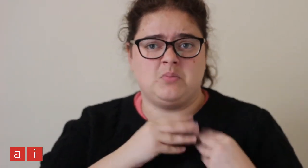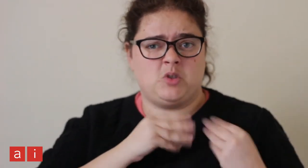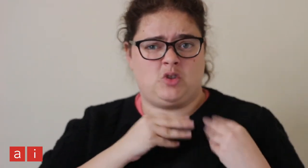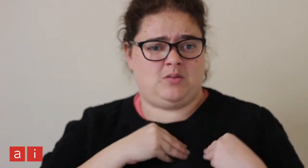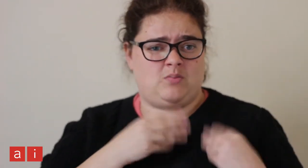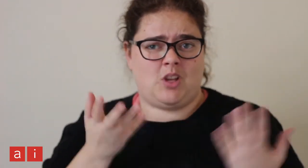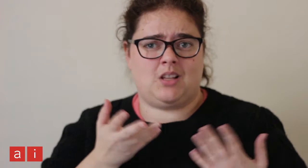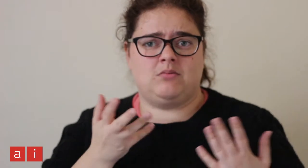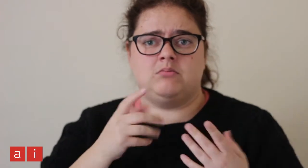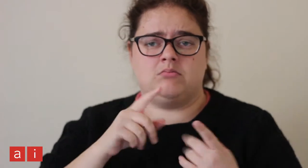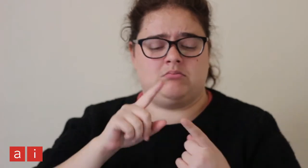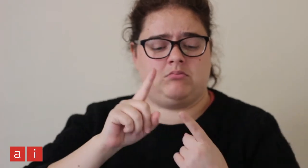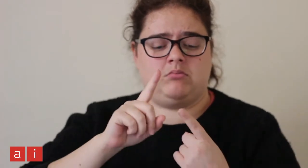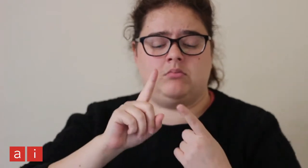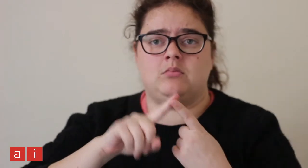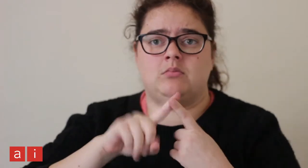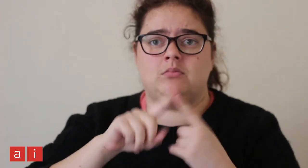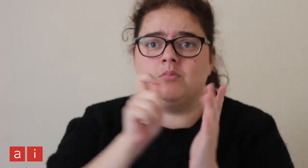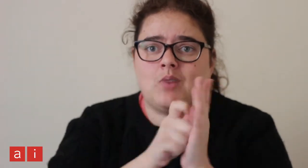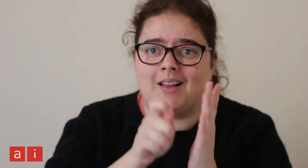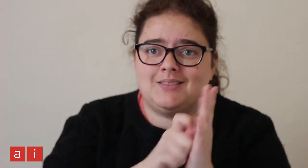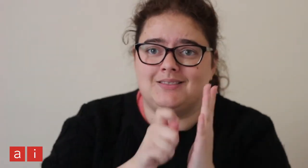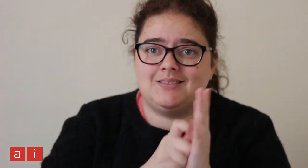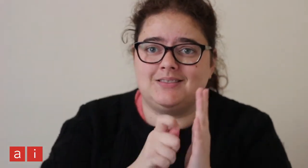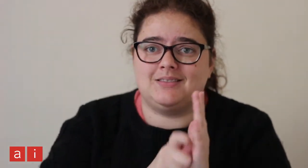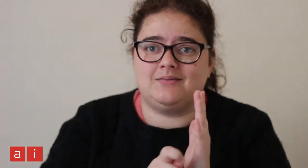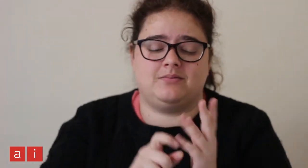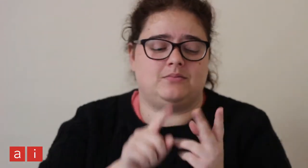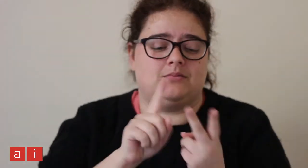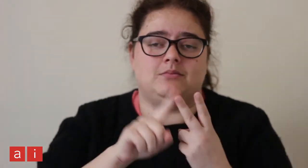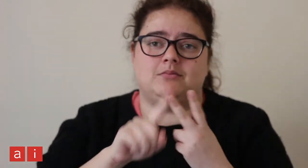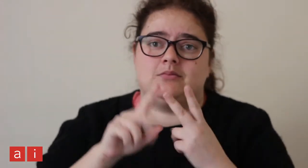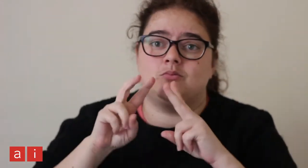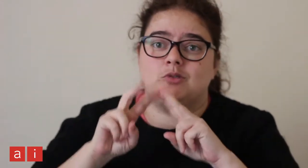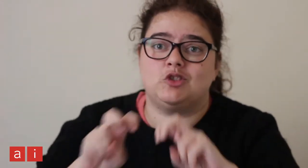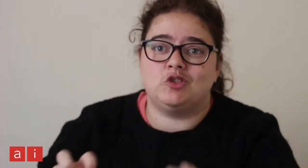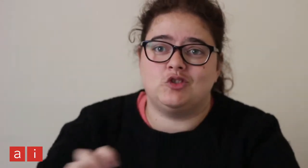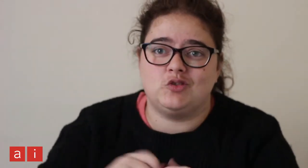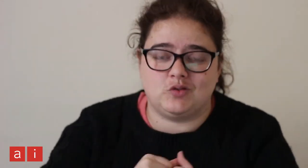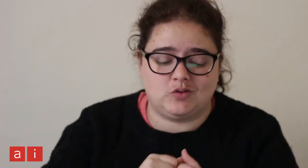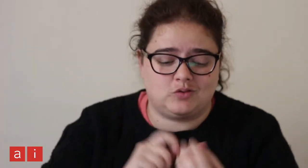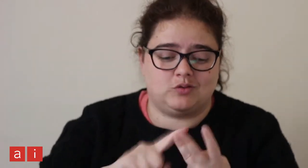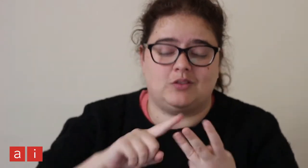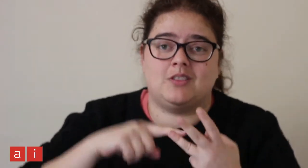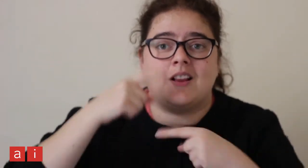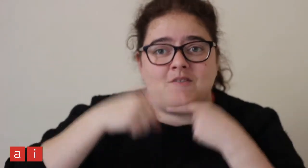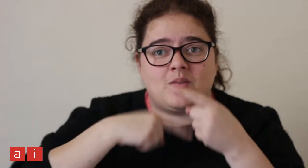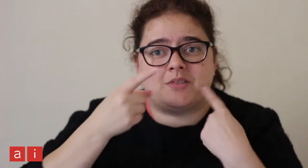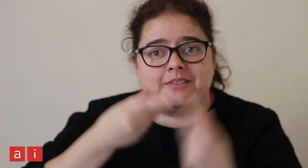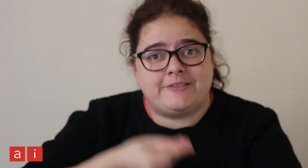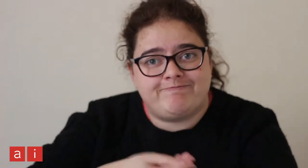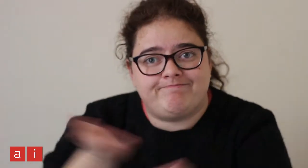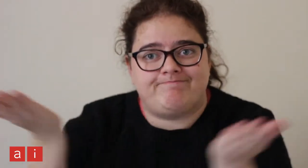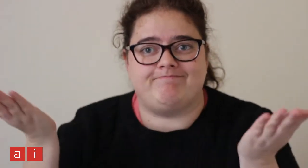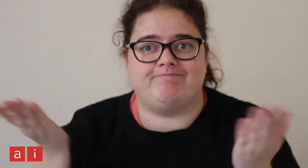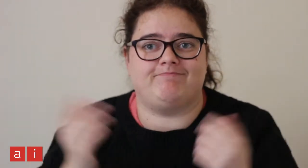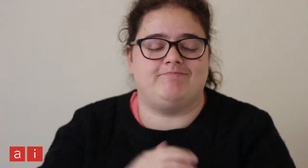I found my passion in writing, research, information sharing...